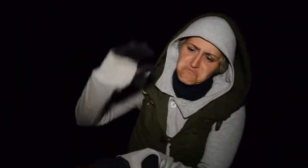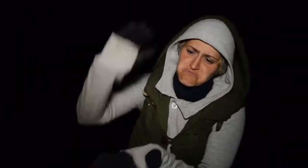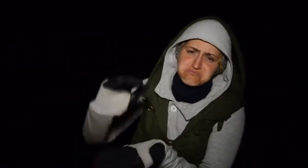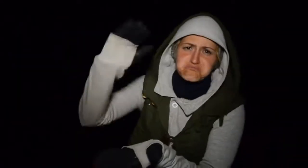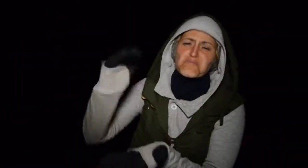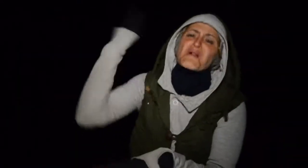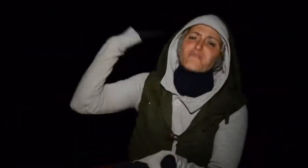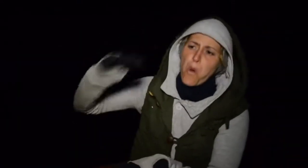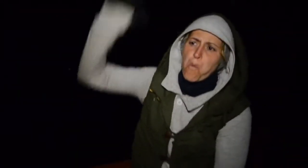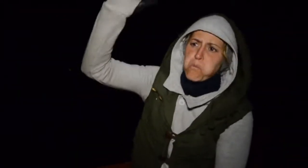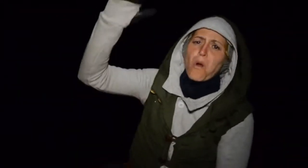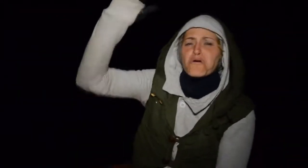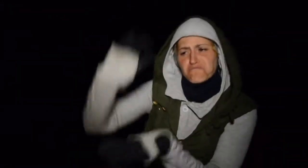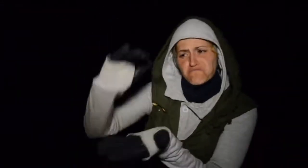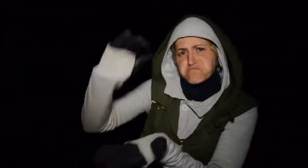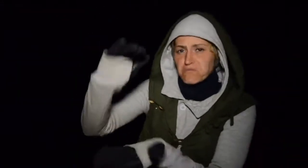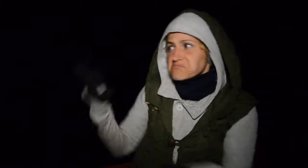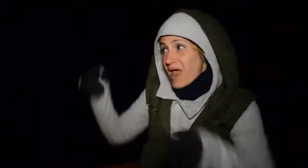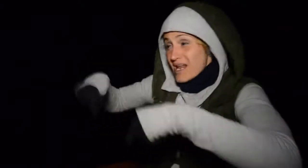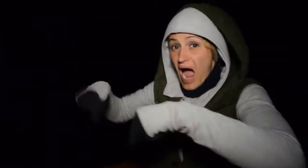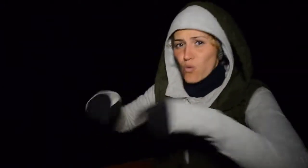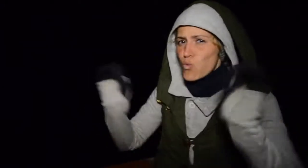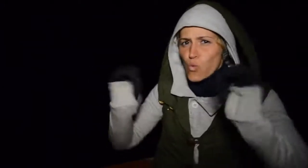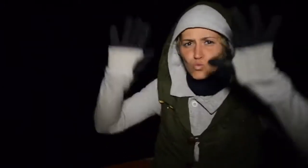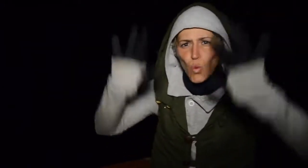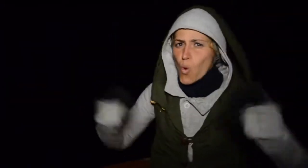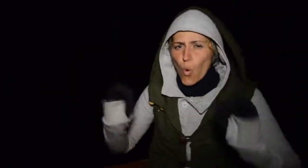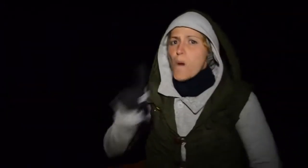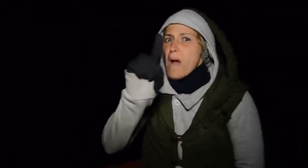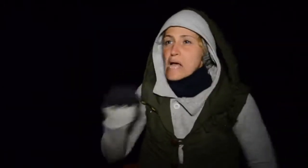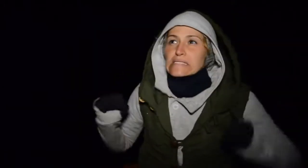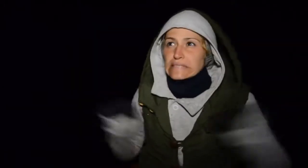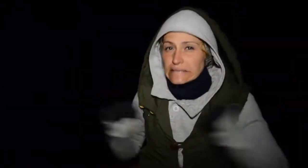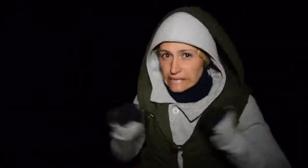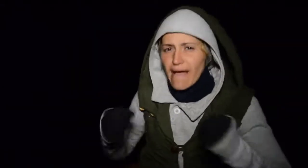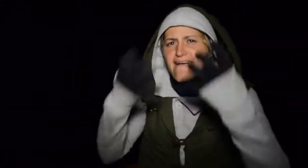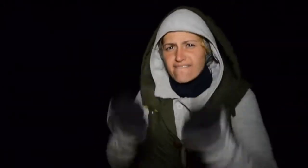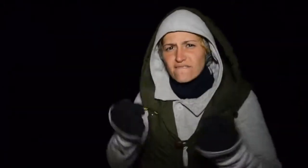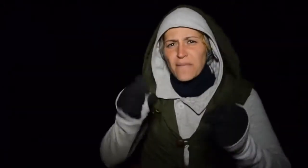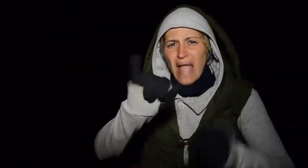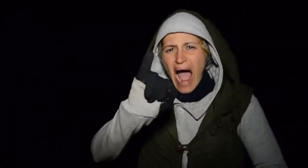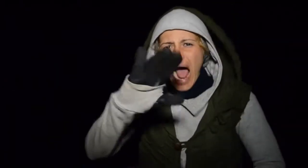The amount of snow is about 2 or 3 feet but years ago, it used to be more.